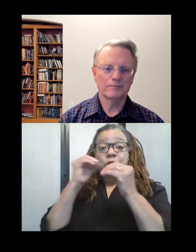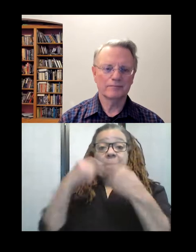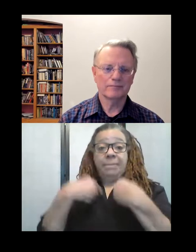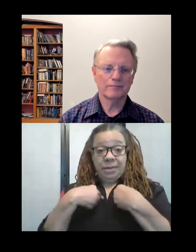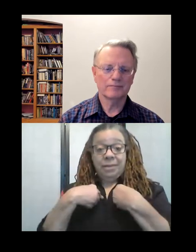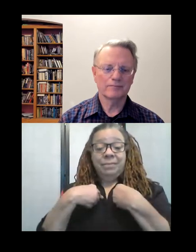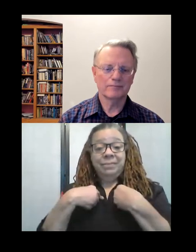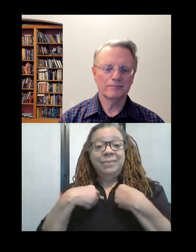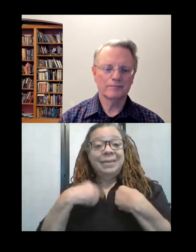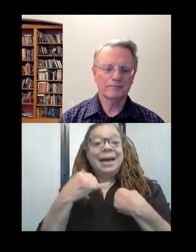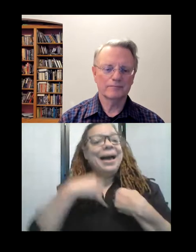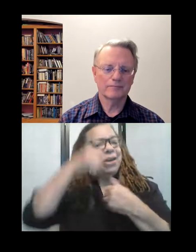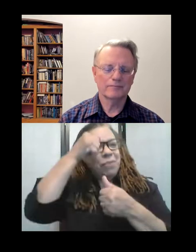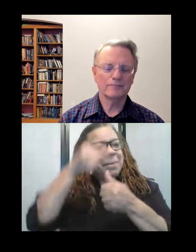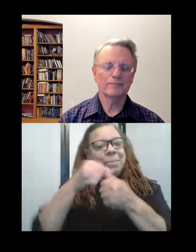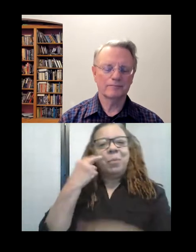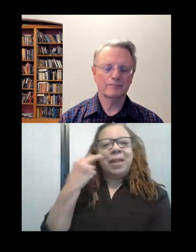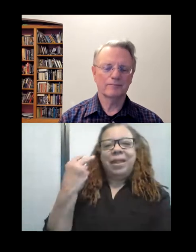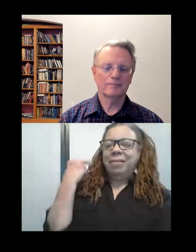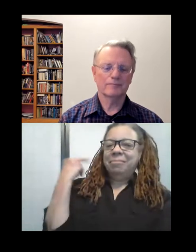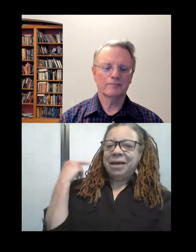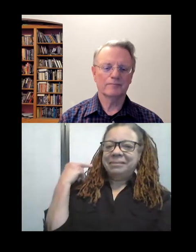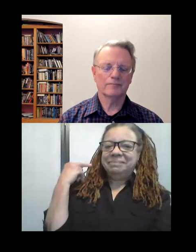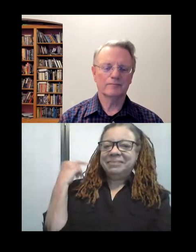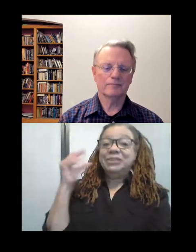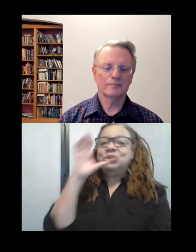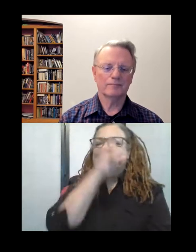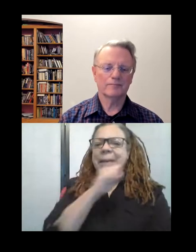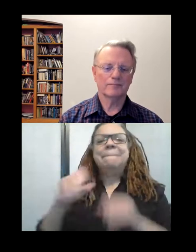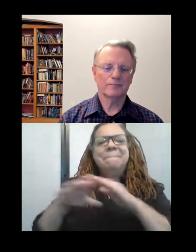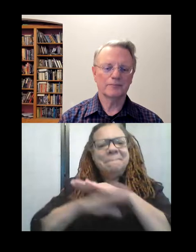distinct remem... uh, memory. And so I guess I had basic sewing skills and